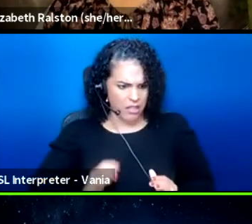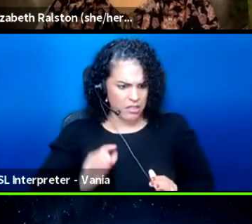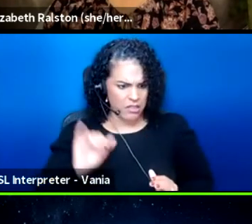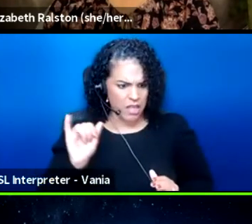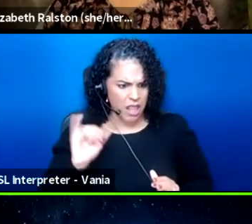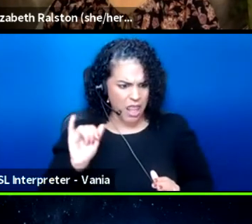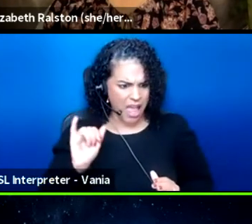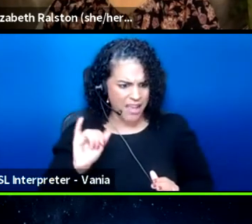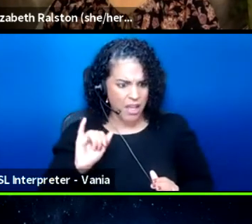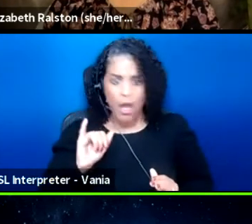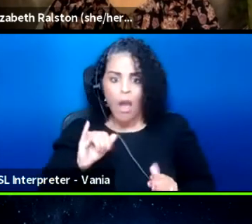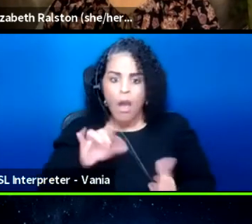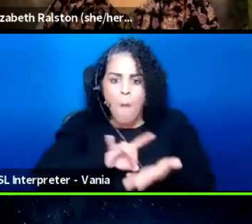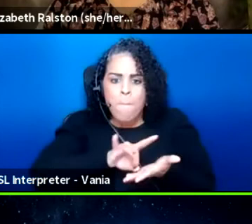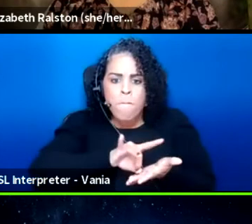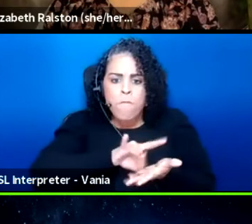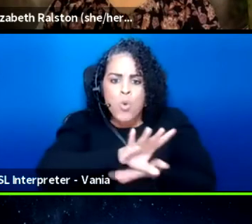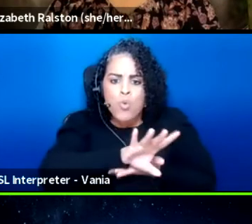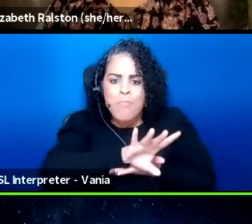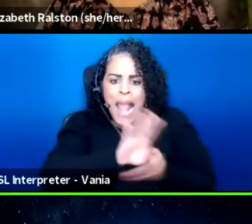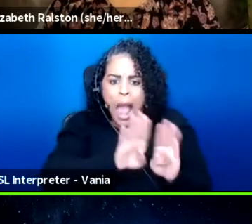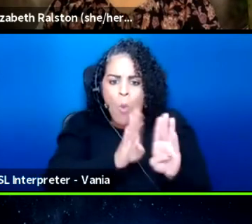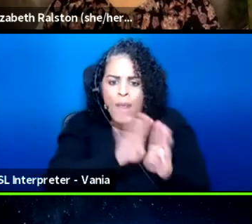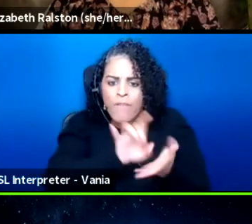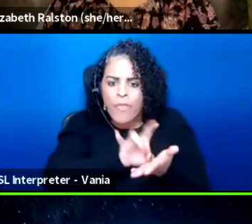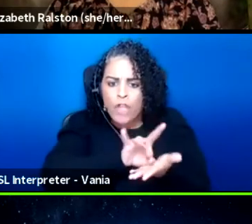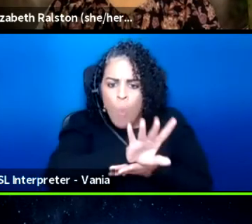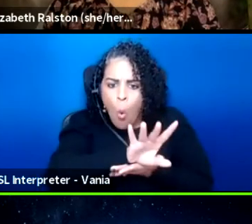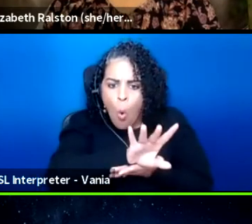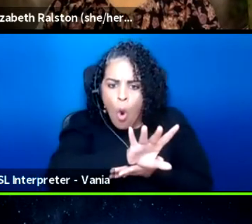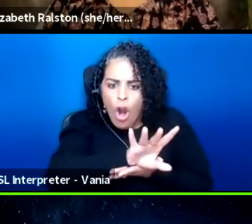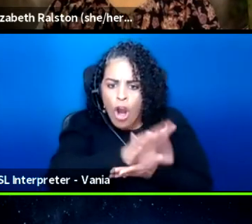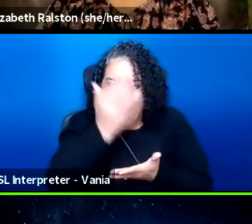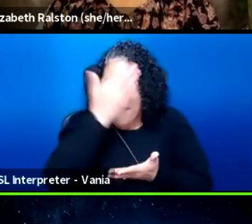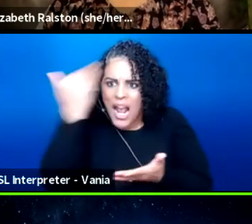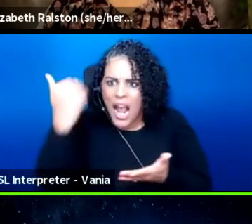boot me out of the door because I hit a depression spiral,